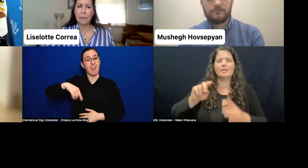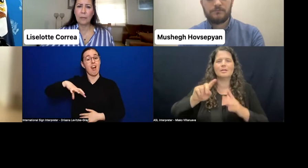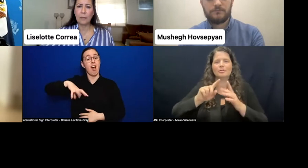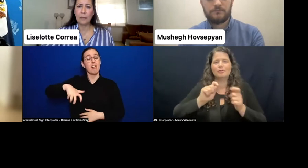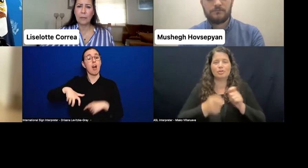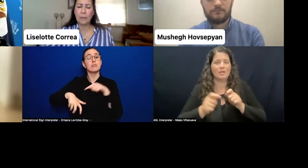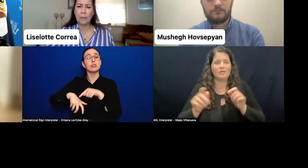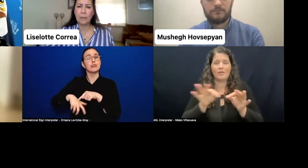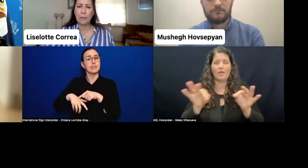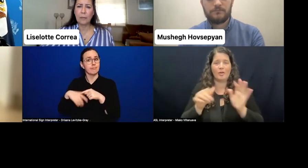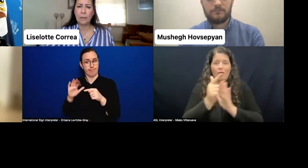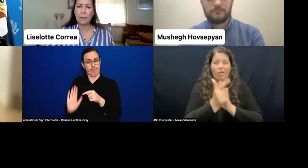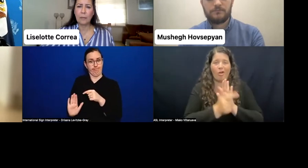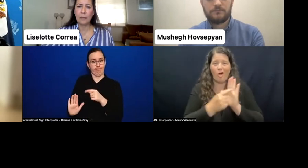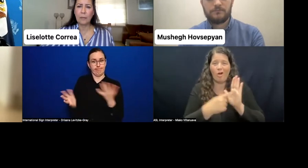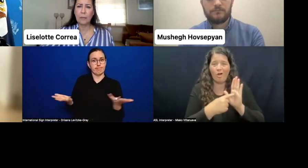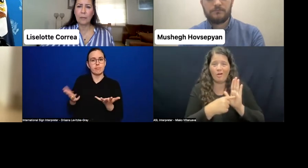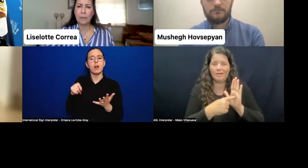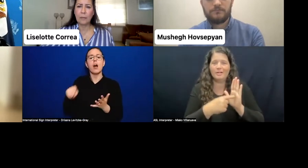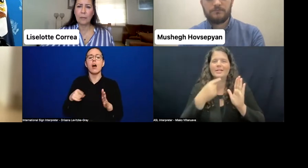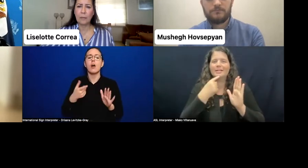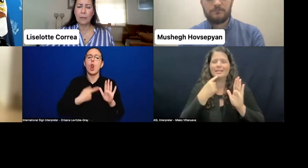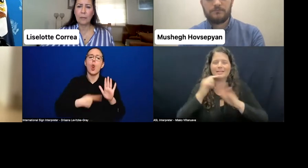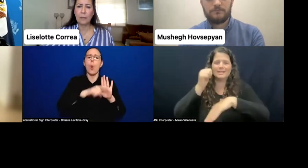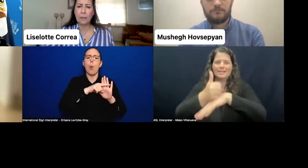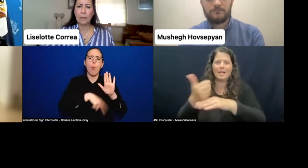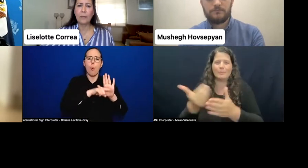and introduced a quota in political parties